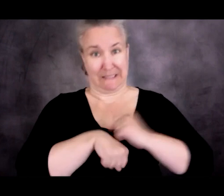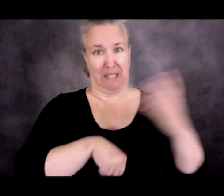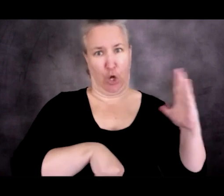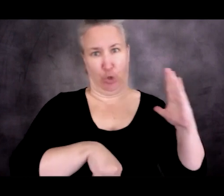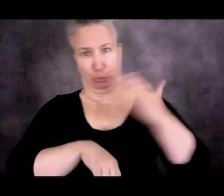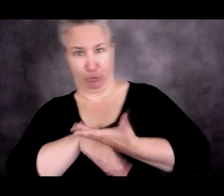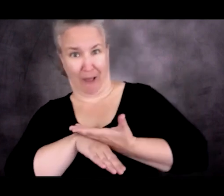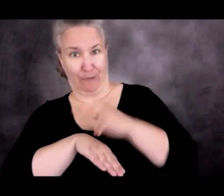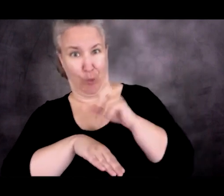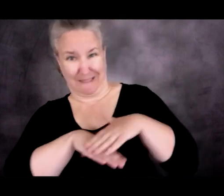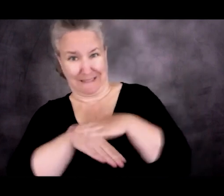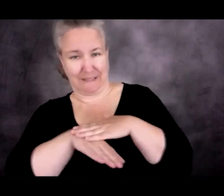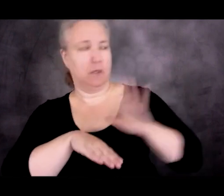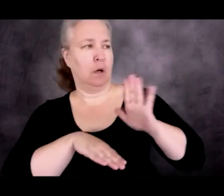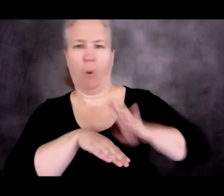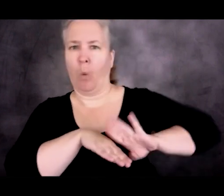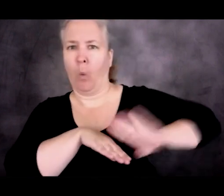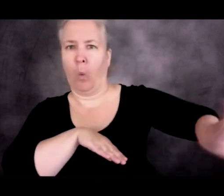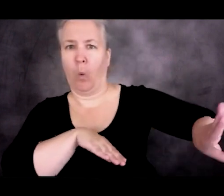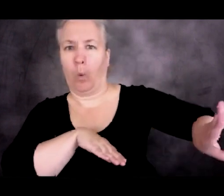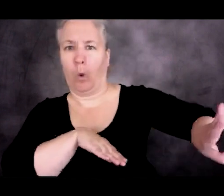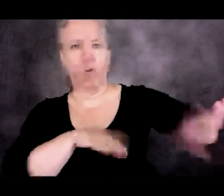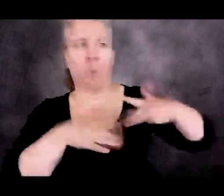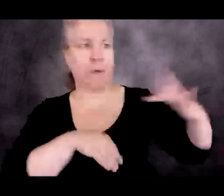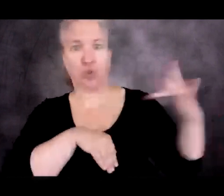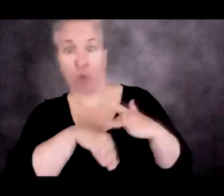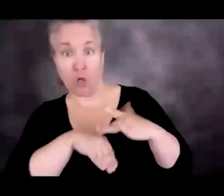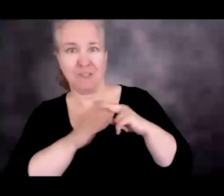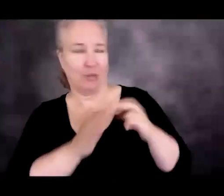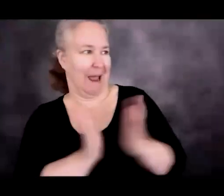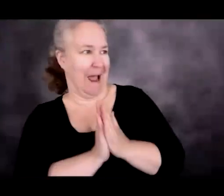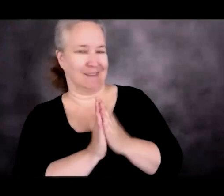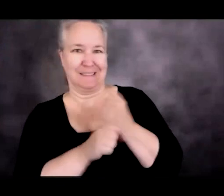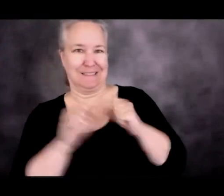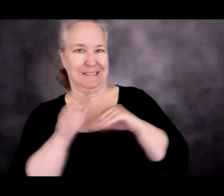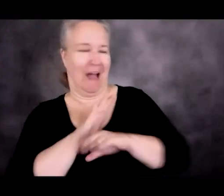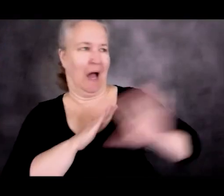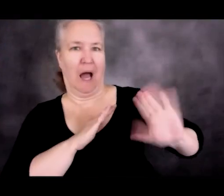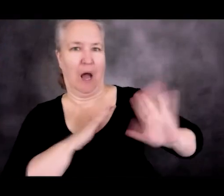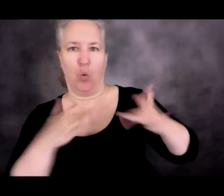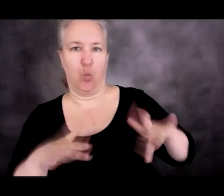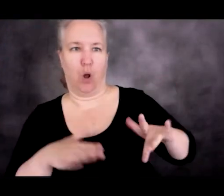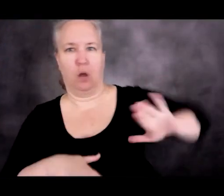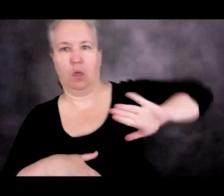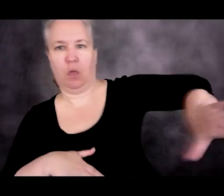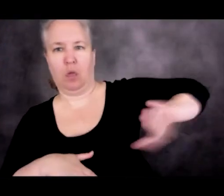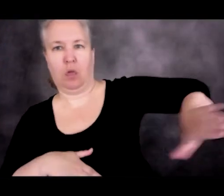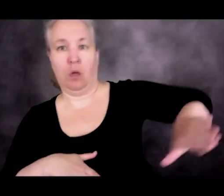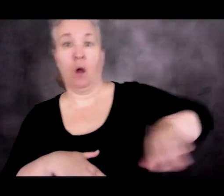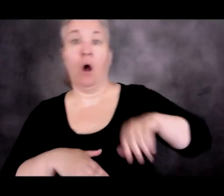soil so that they could claim asylum. And other countries have since followed similar kinds of policies.